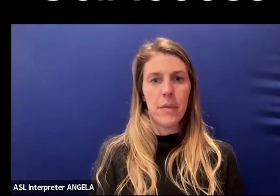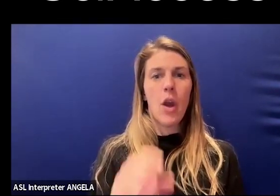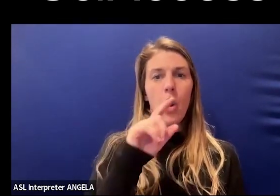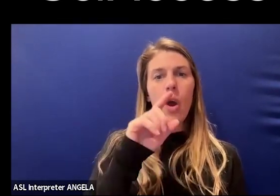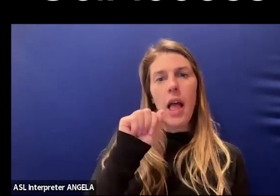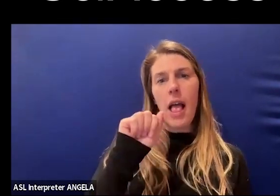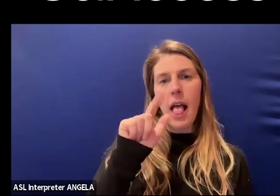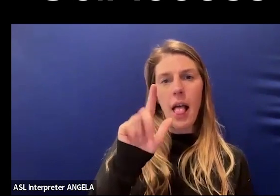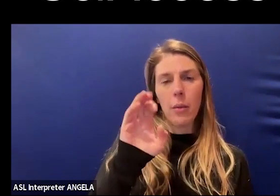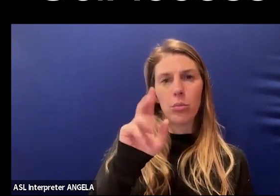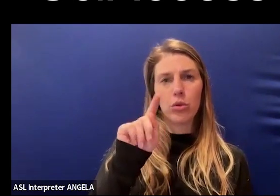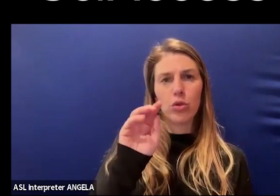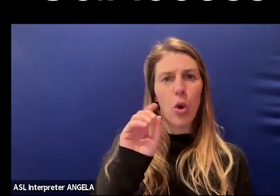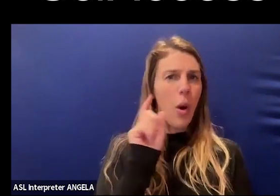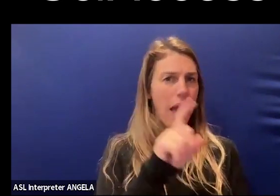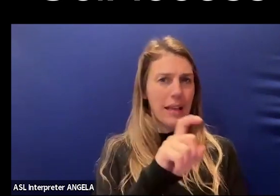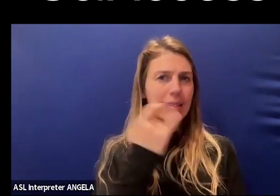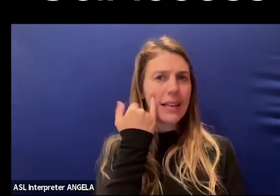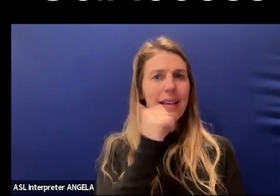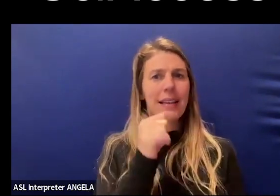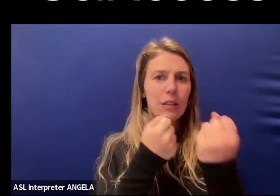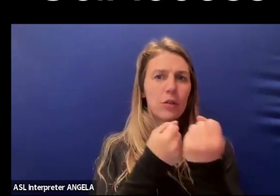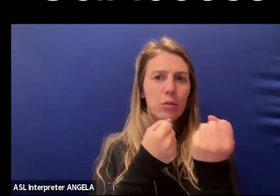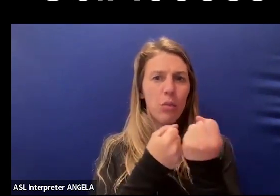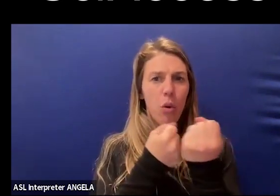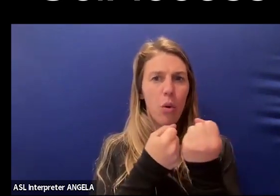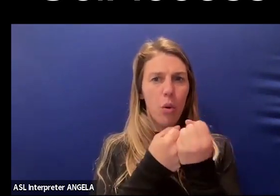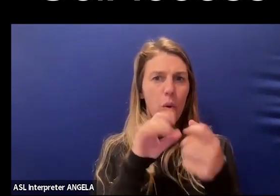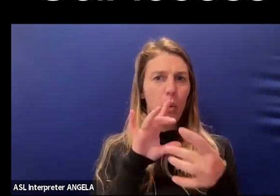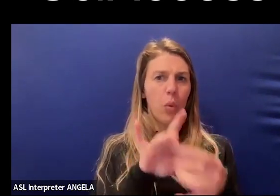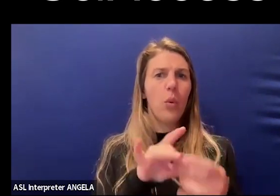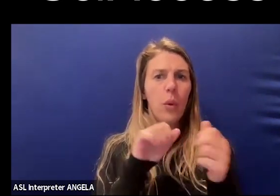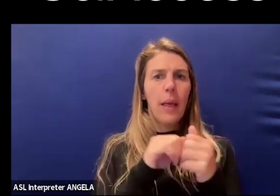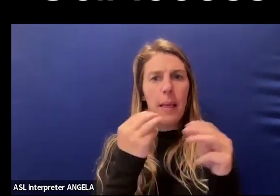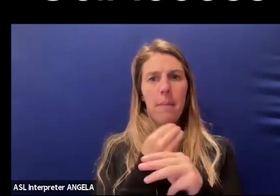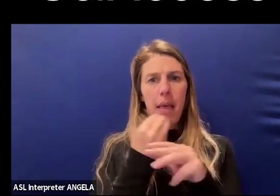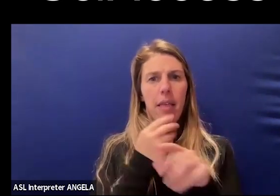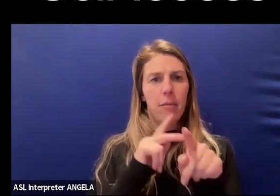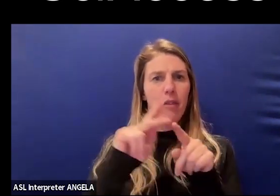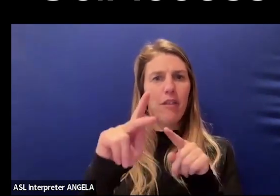have there been any support with in math professional societies